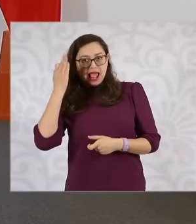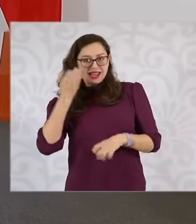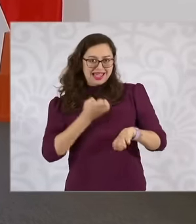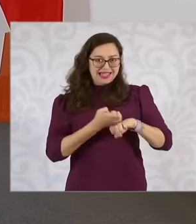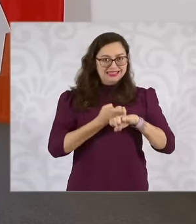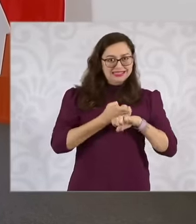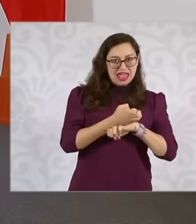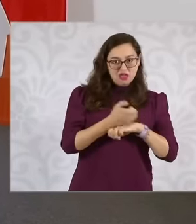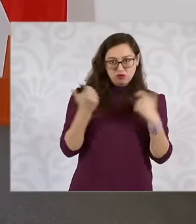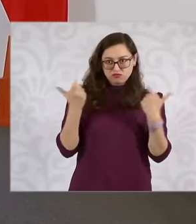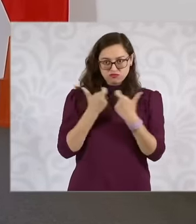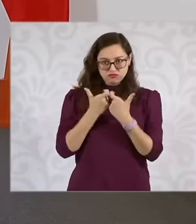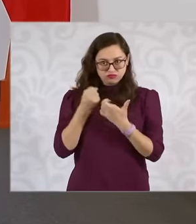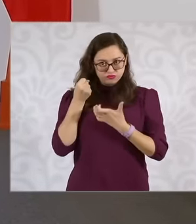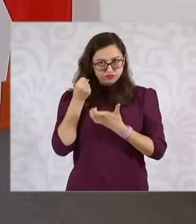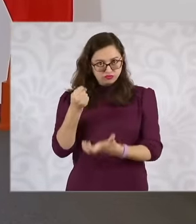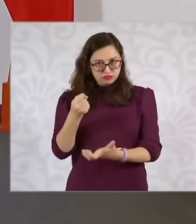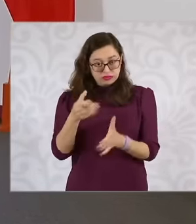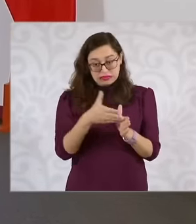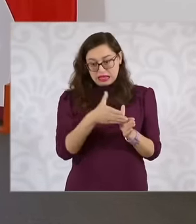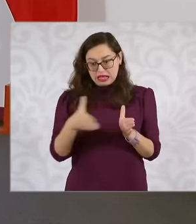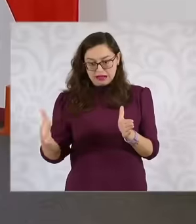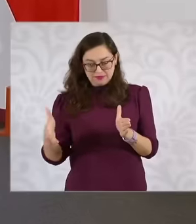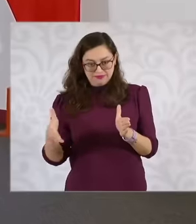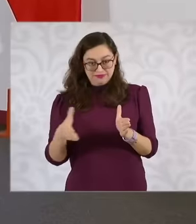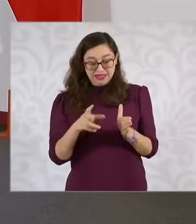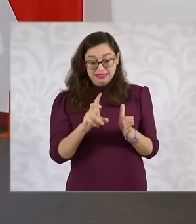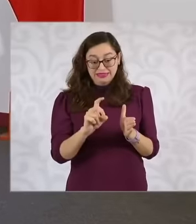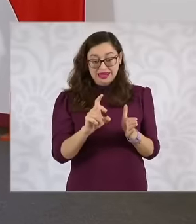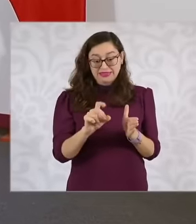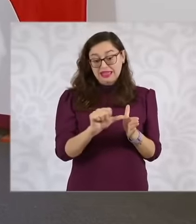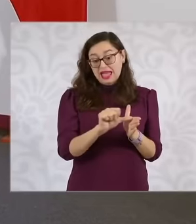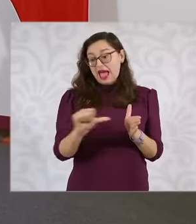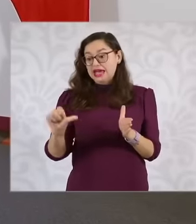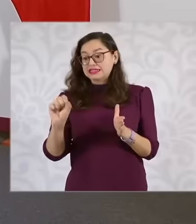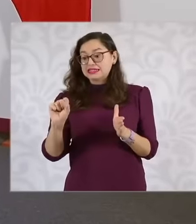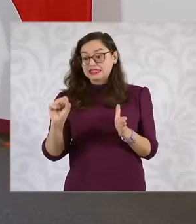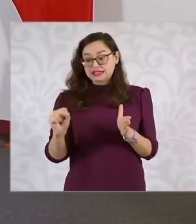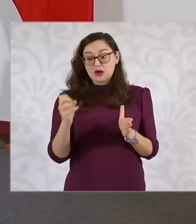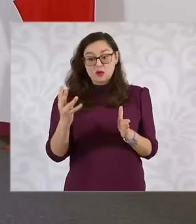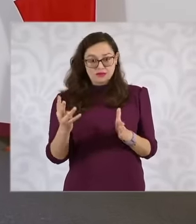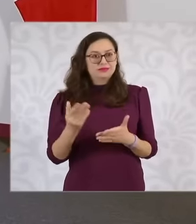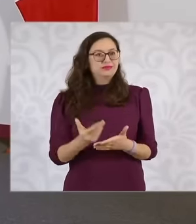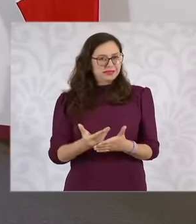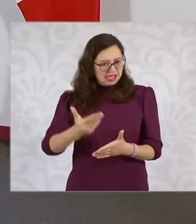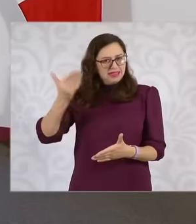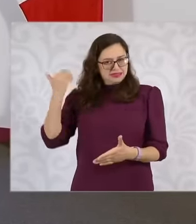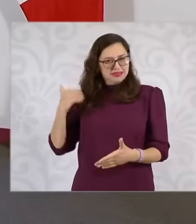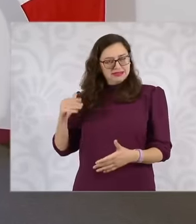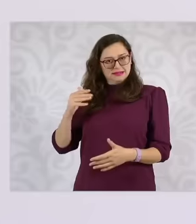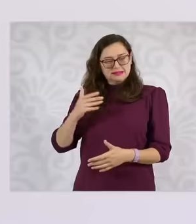president Andrés Manuel López Obrador to that half would be provided by the city government and